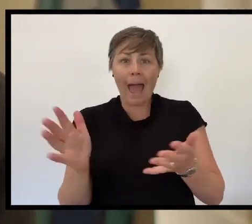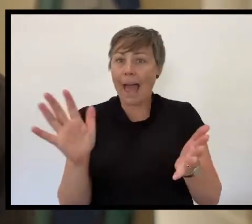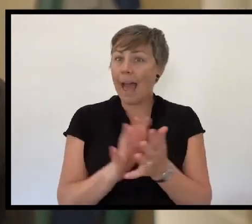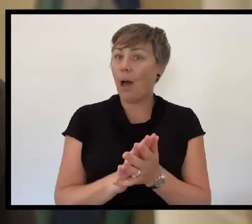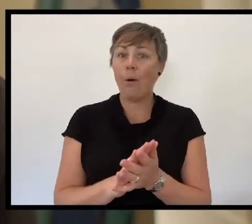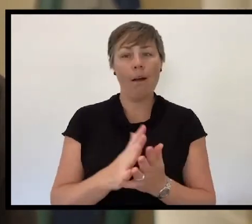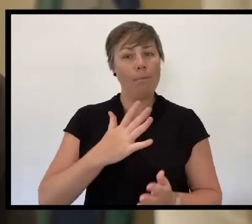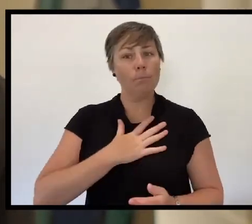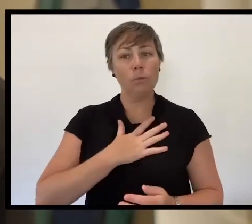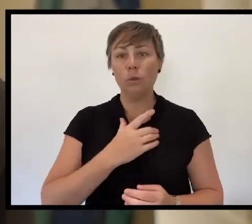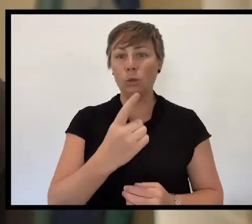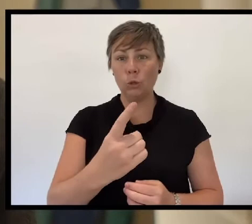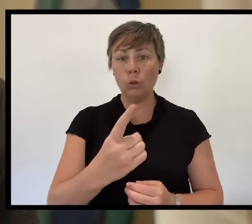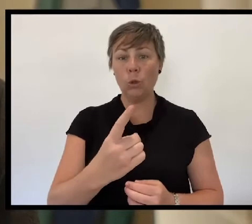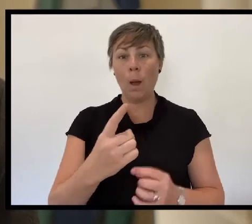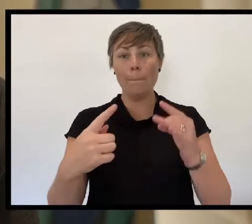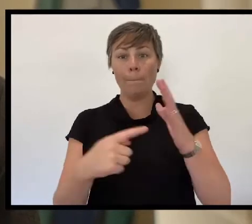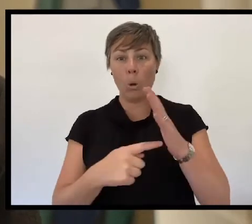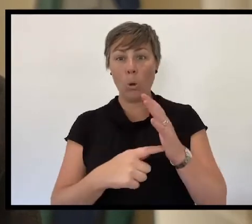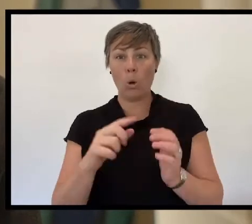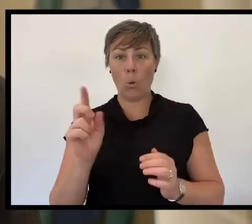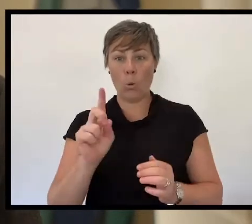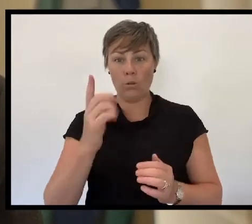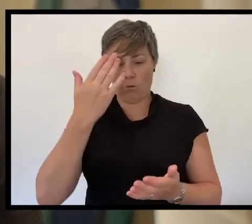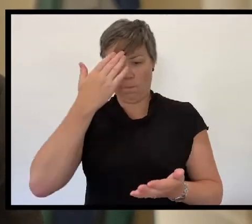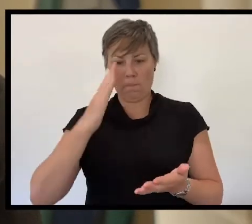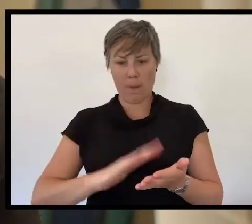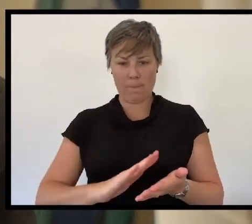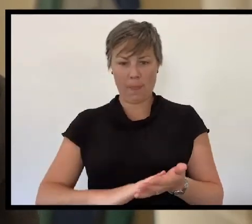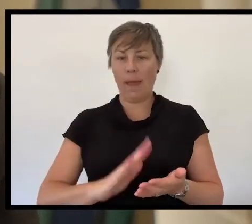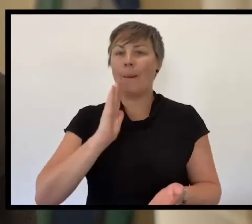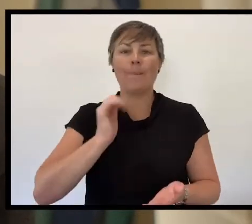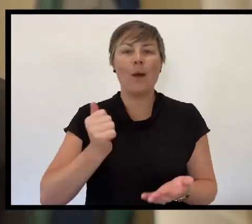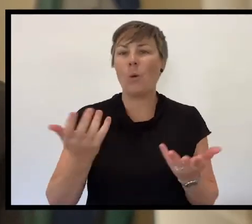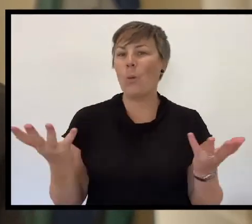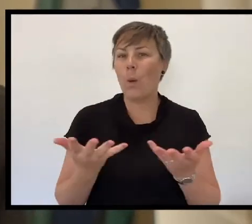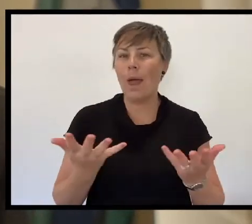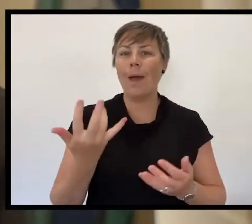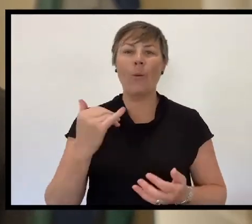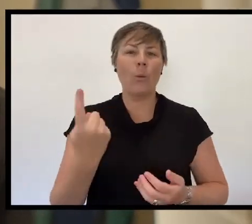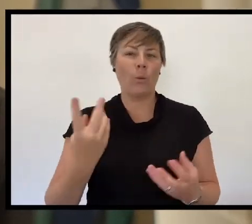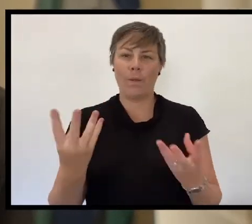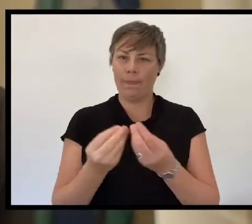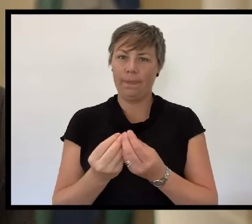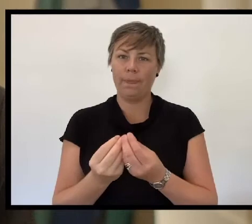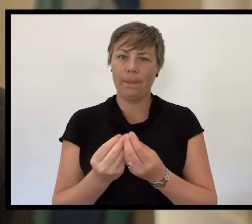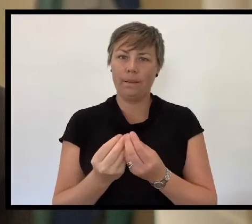without in any way diminishing the sincerity of our thoughts or the depth of the gratitude that we share.